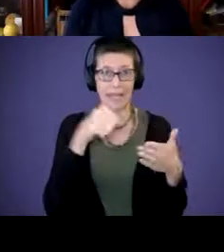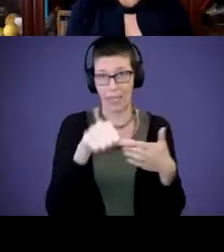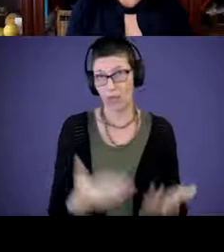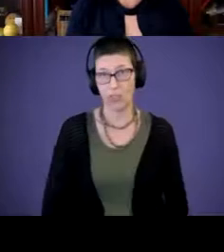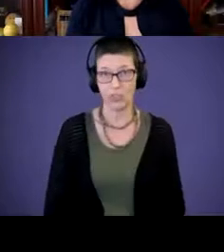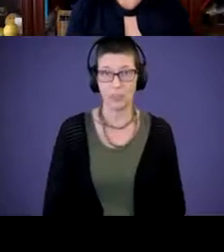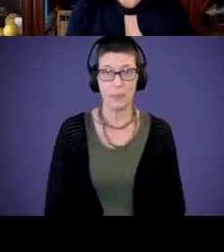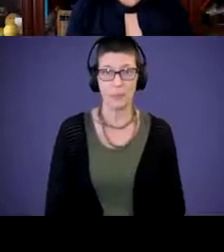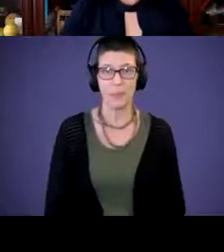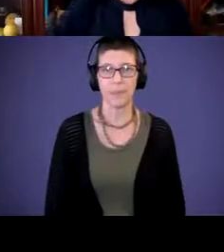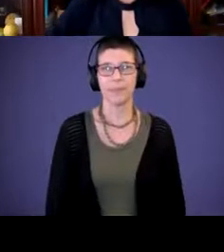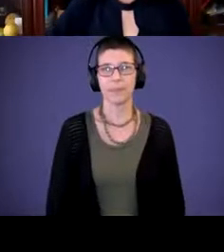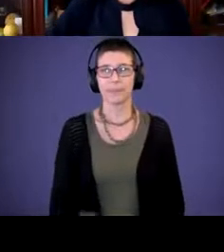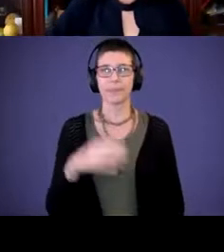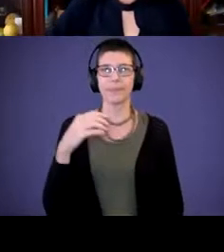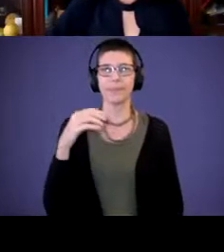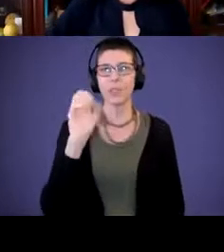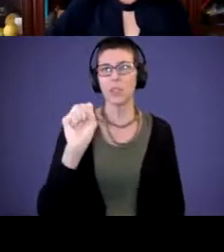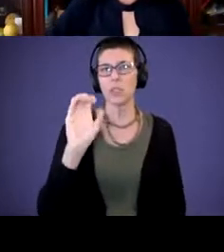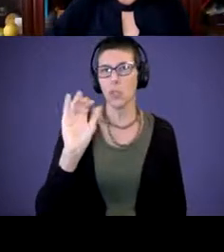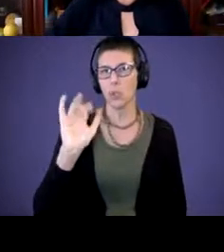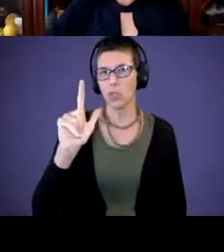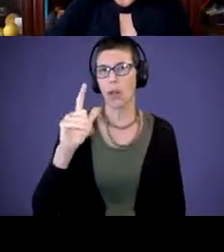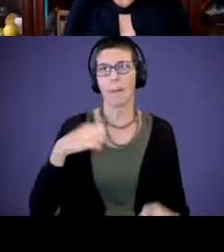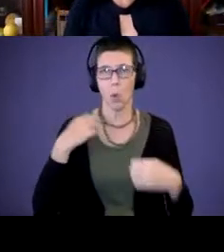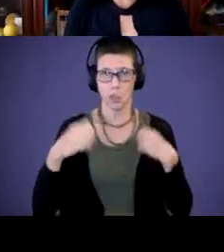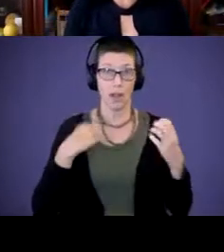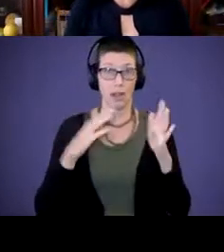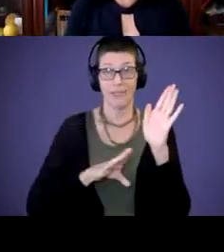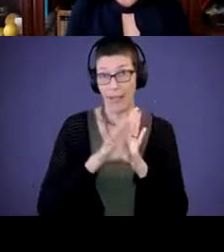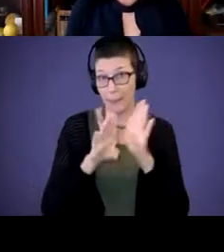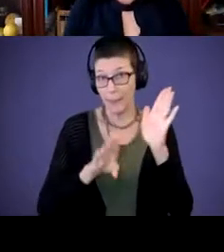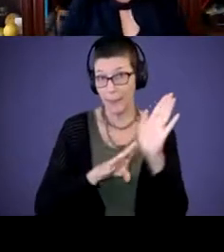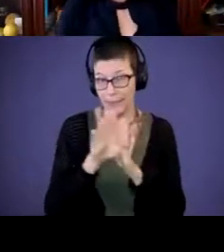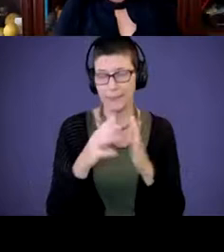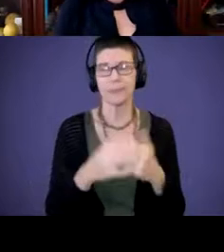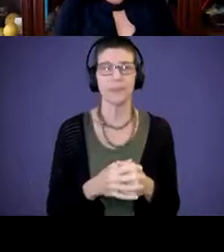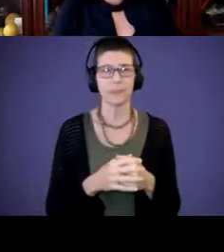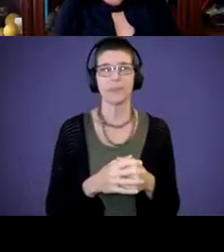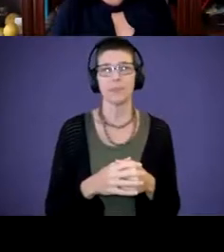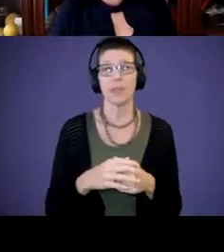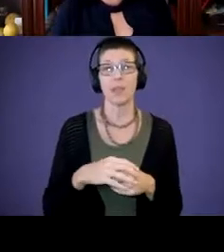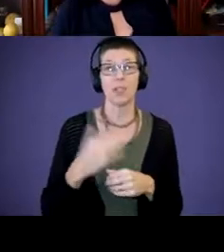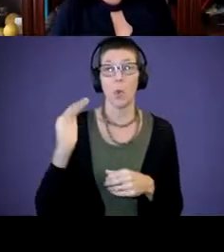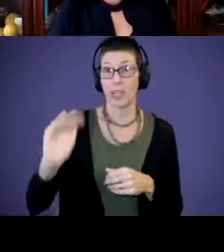Social Emotional Development. So, a child's emotional development lays the foundation